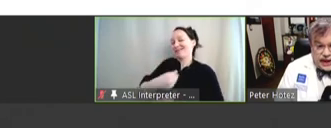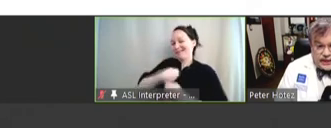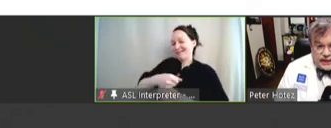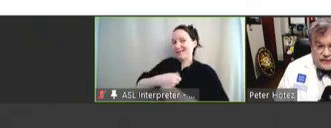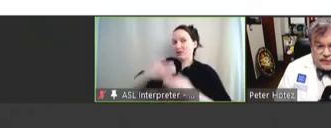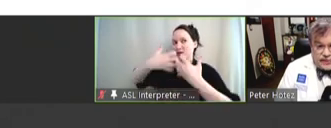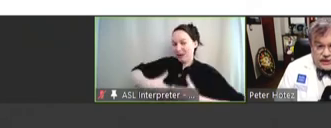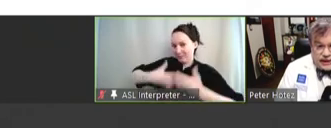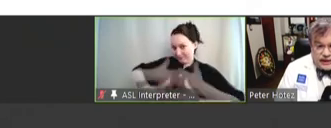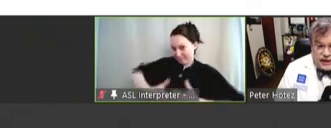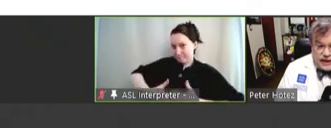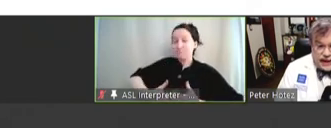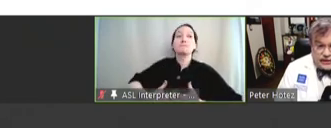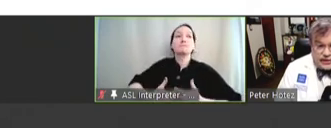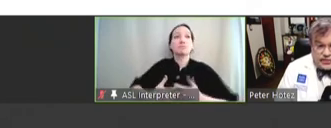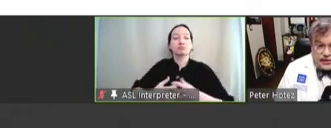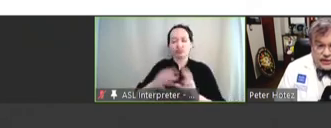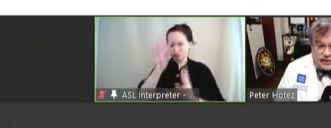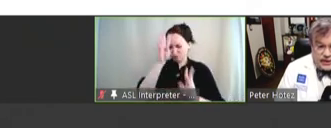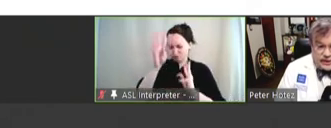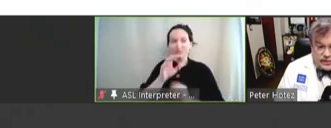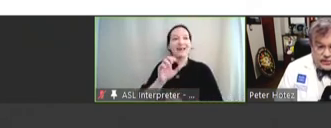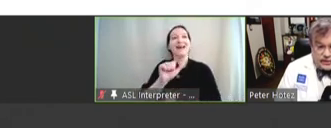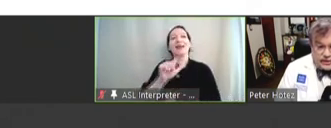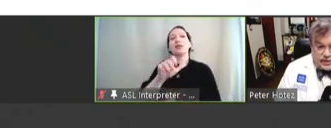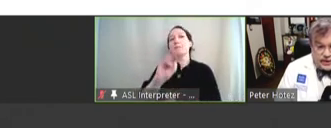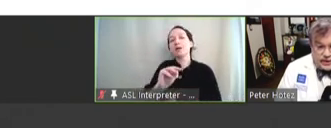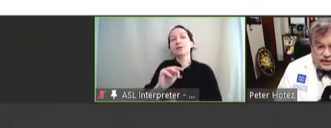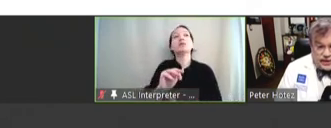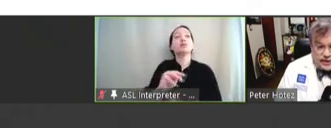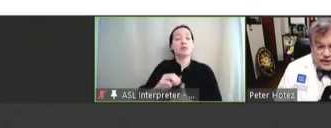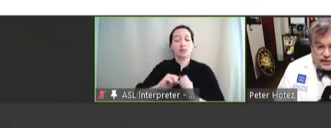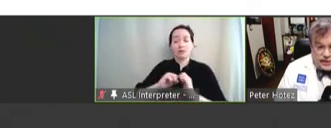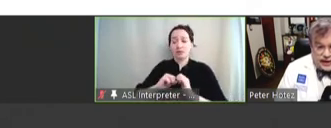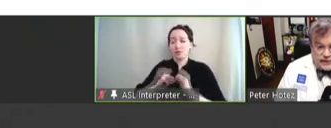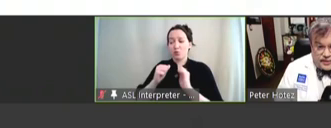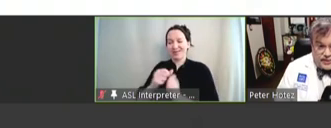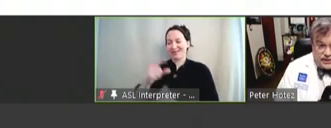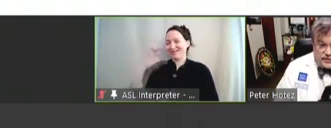and then formulate it on alum, together with a synthetic lipidae for entry,